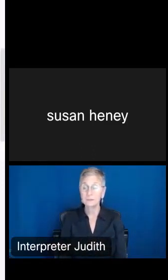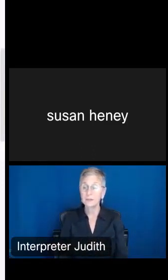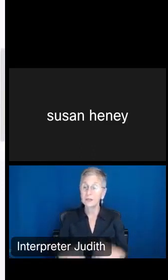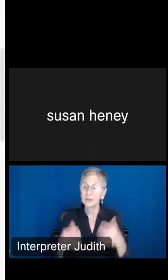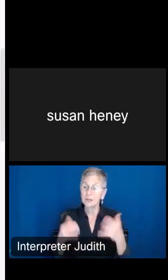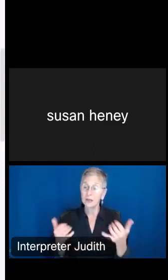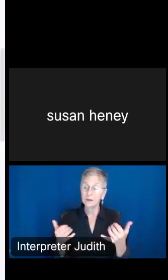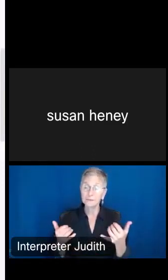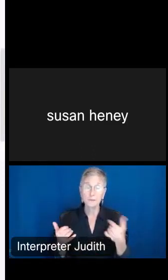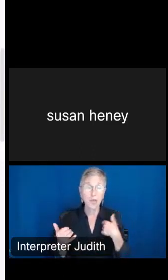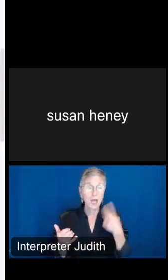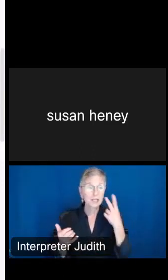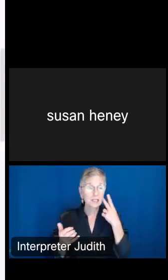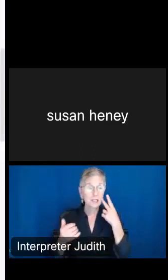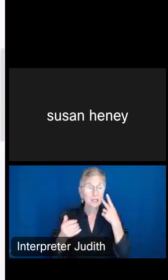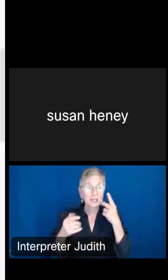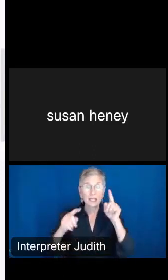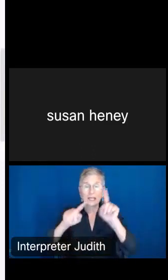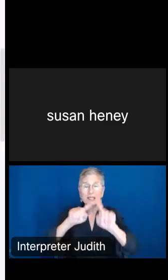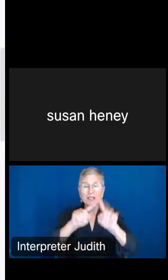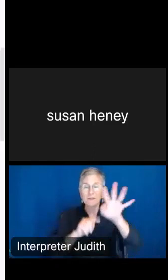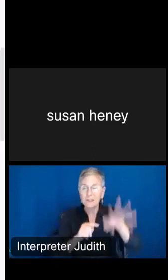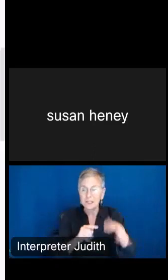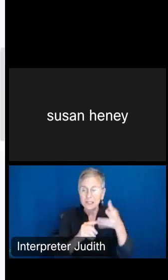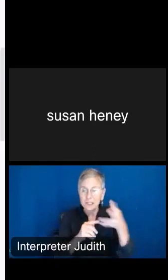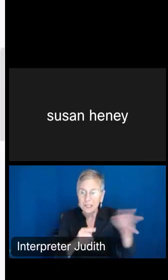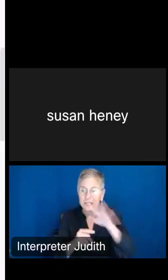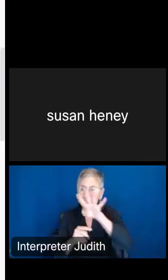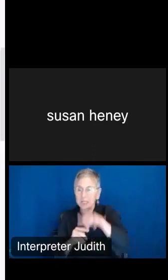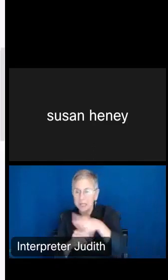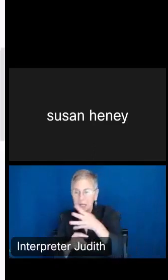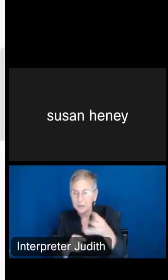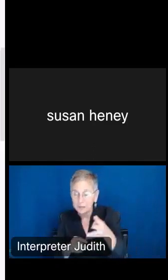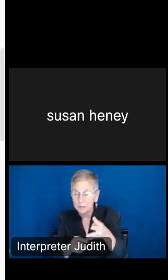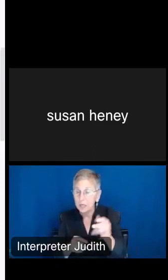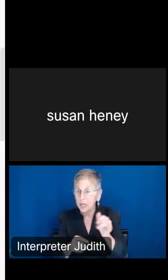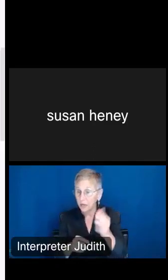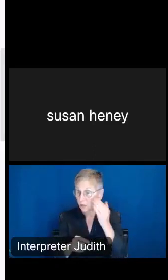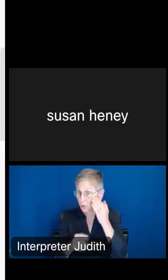see all of these tables listed. Now, if you knew the exact table you wanted, you could